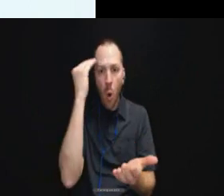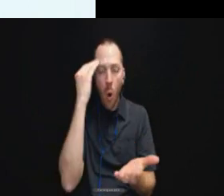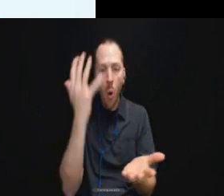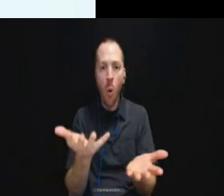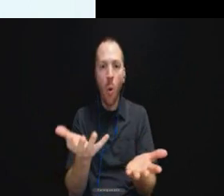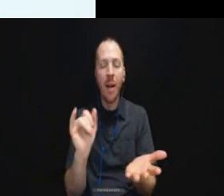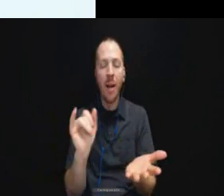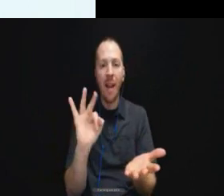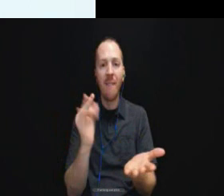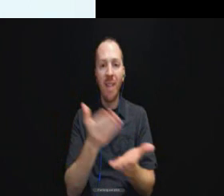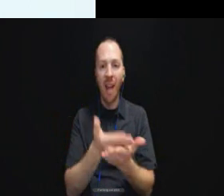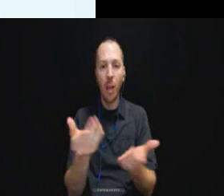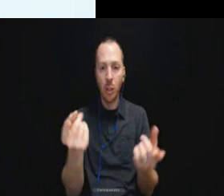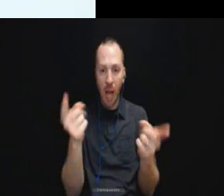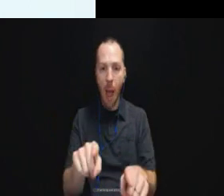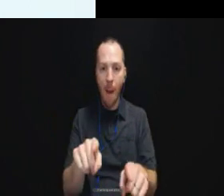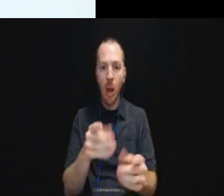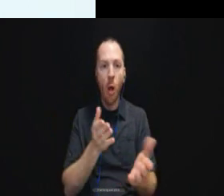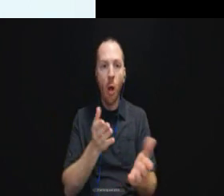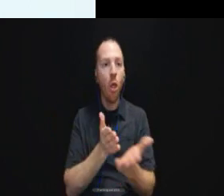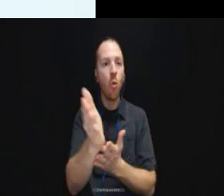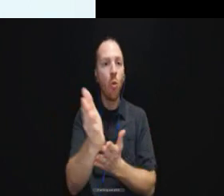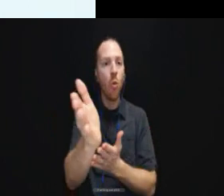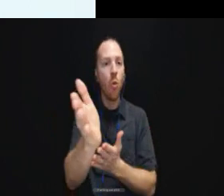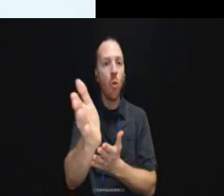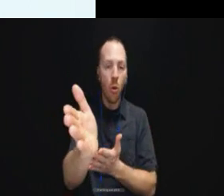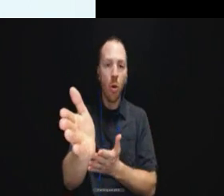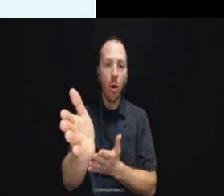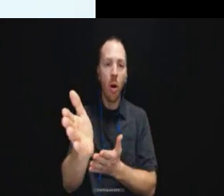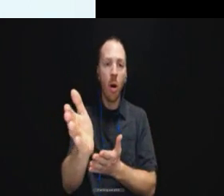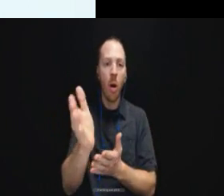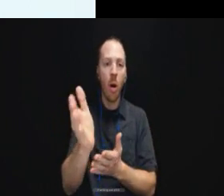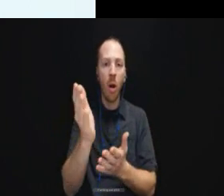are happening kind of throughout the correctional setting.